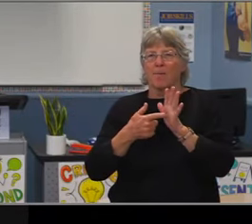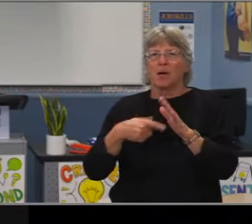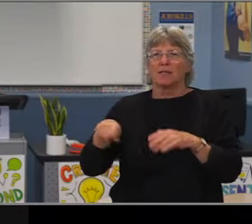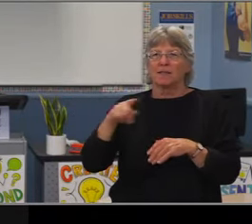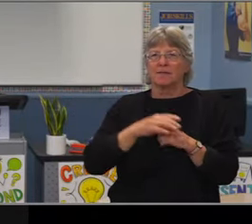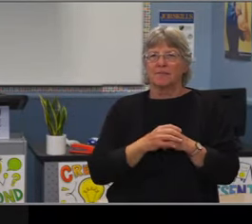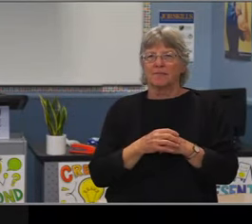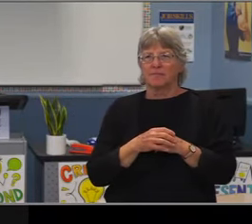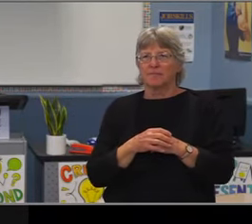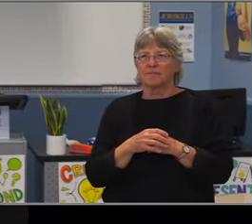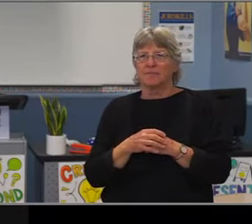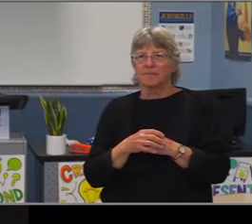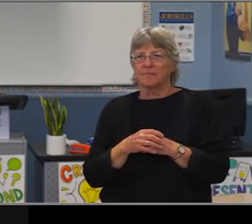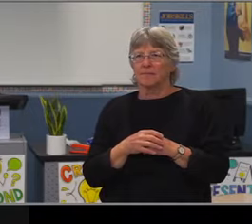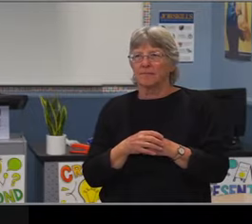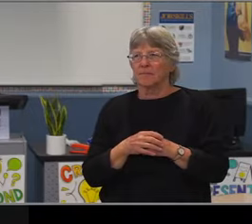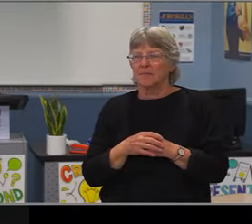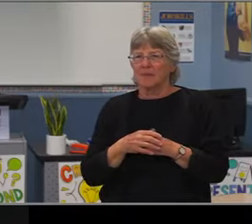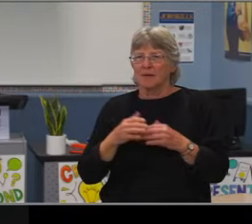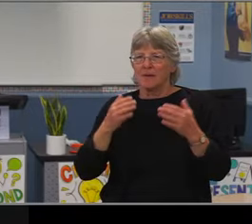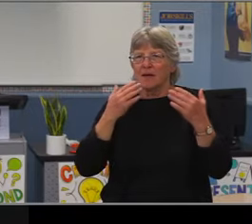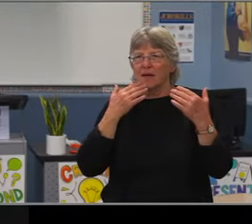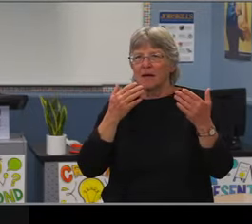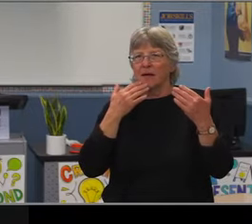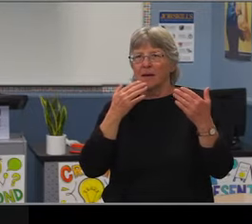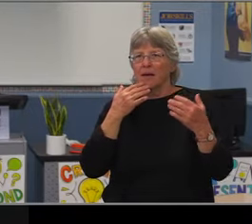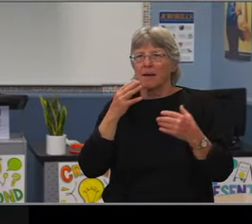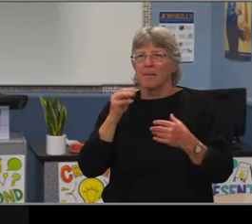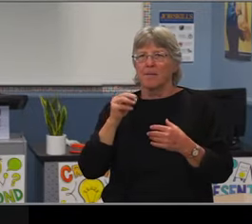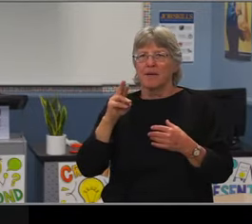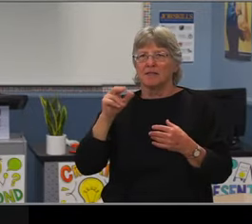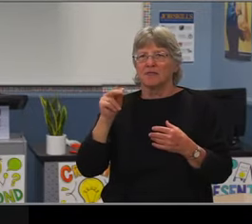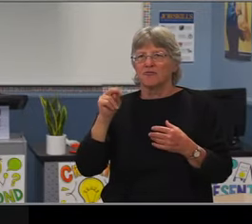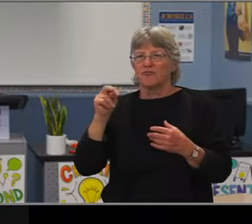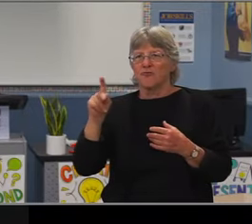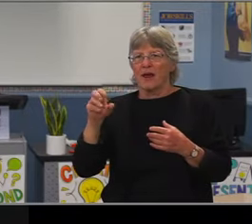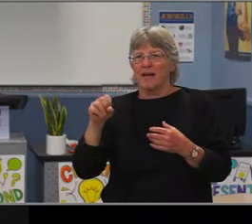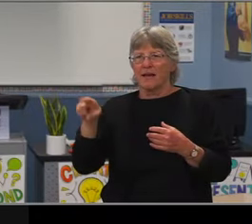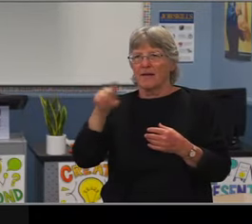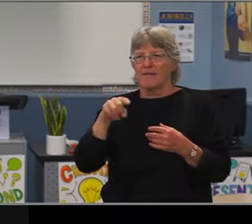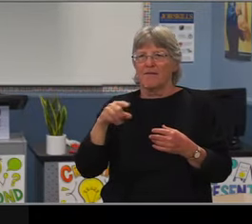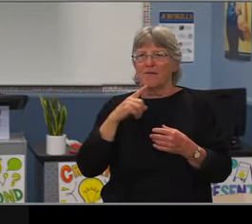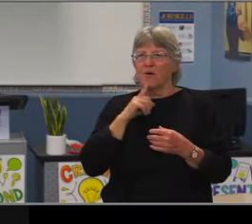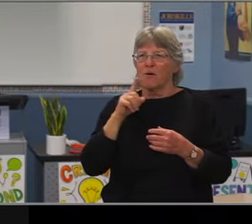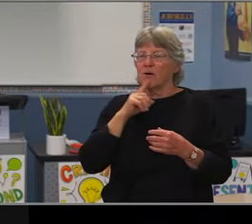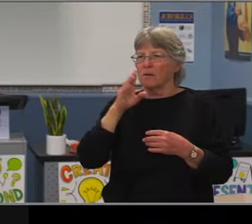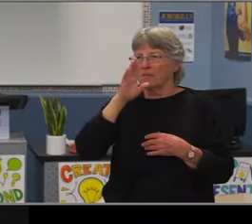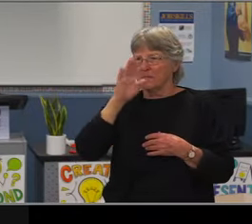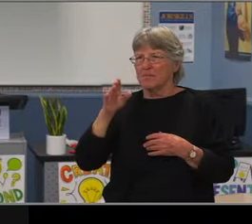in most of our K-8 schools with the exception of Powell and Robinson. Powell has an elementary program,